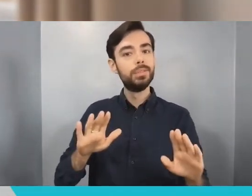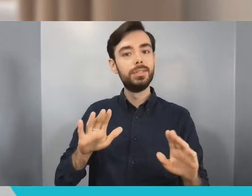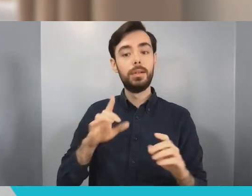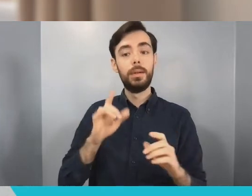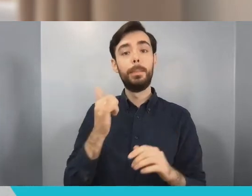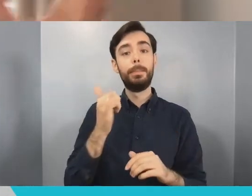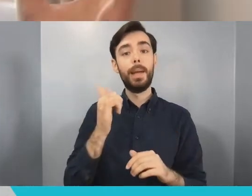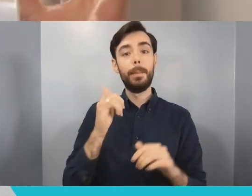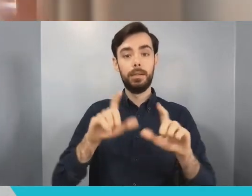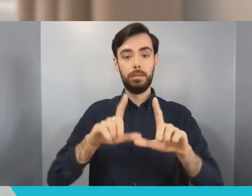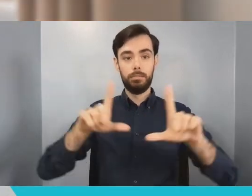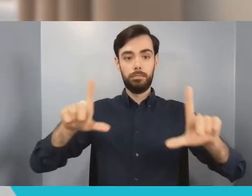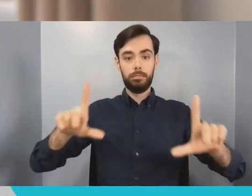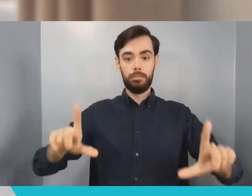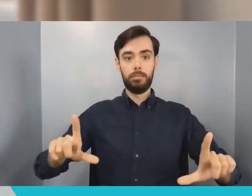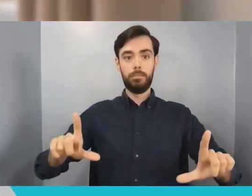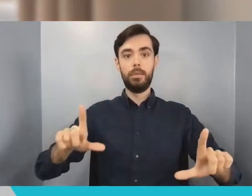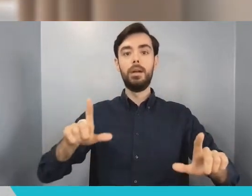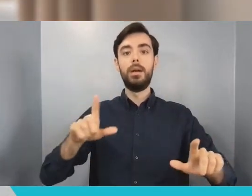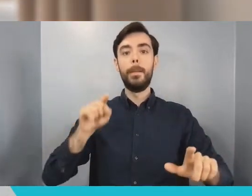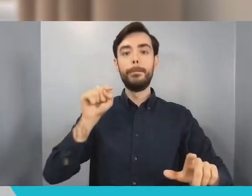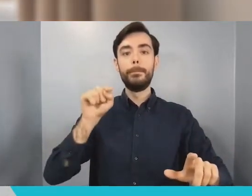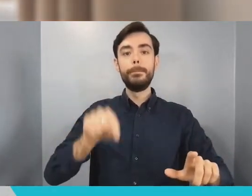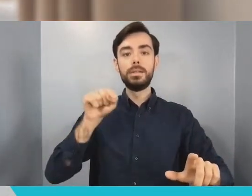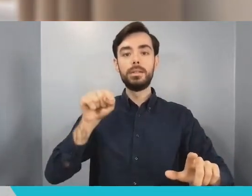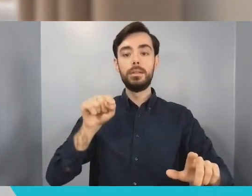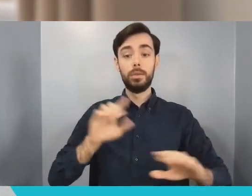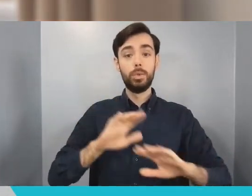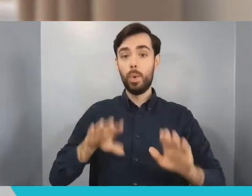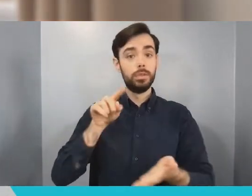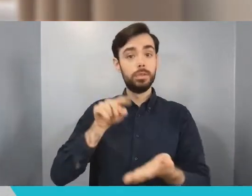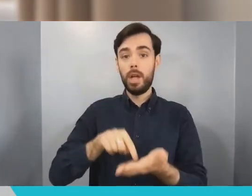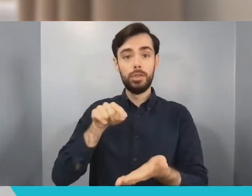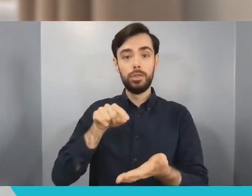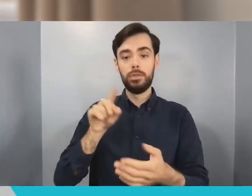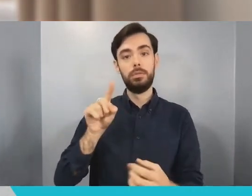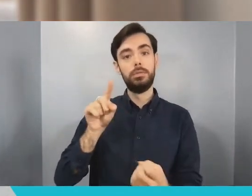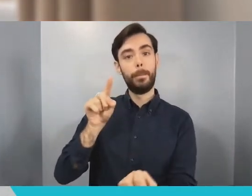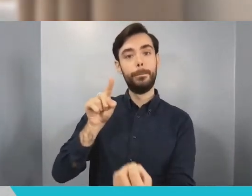and texture or feeling things that don't exist in the real world like magic spells, lightning